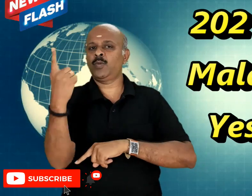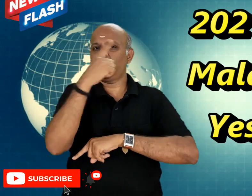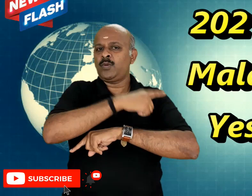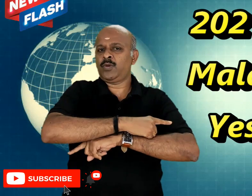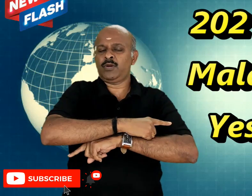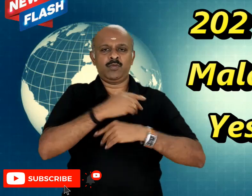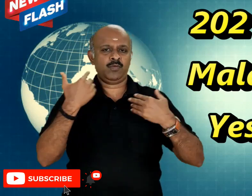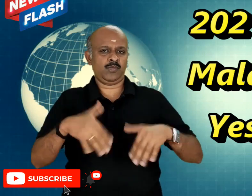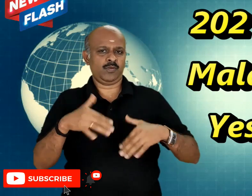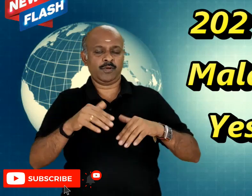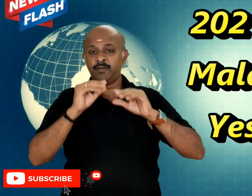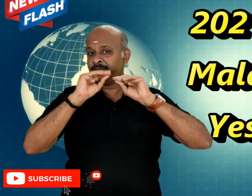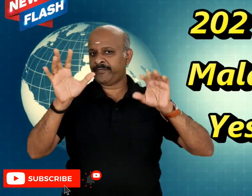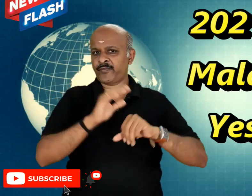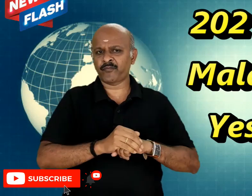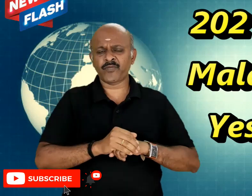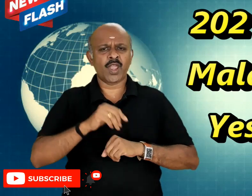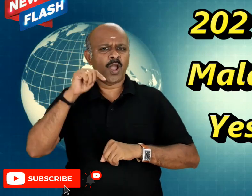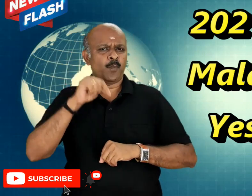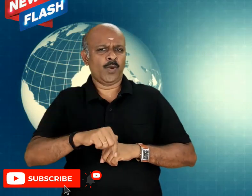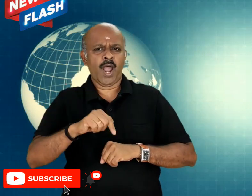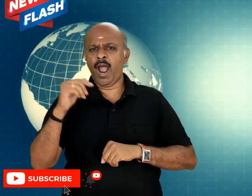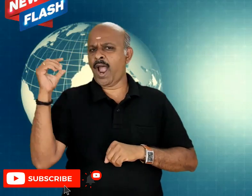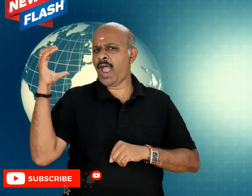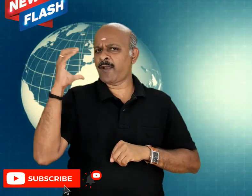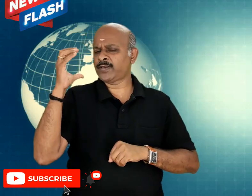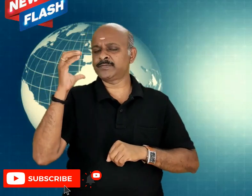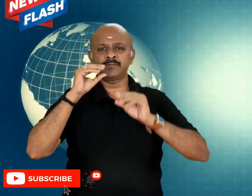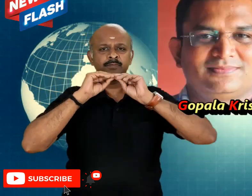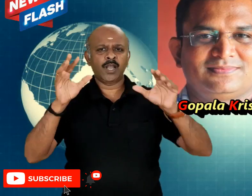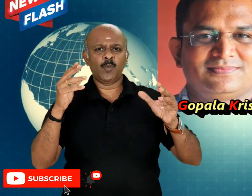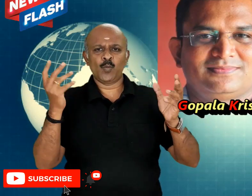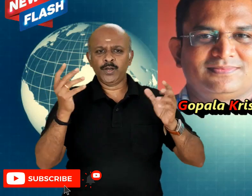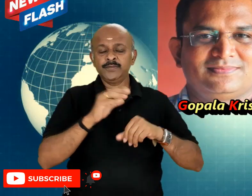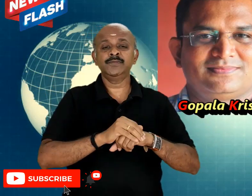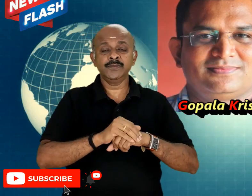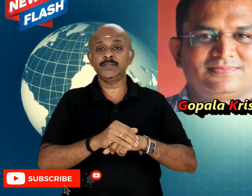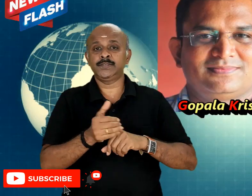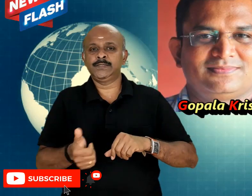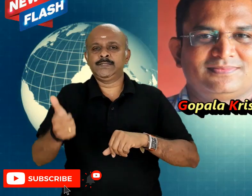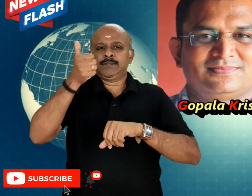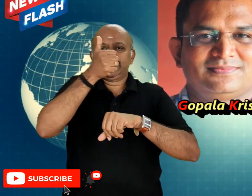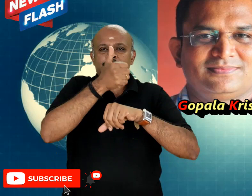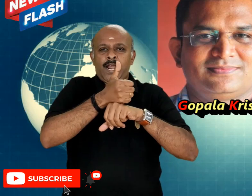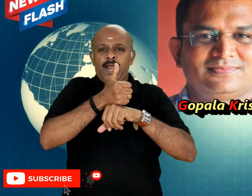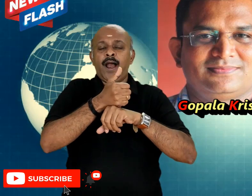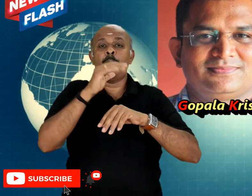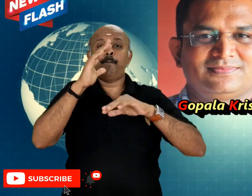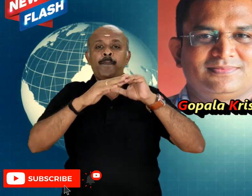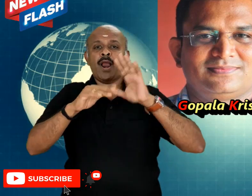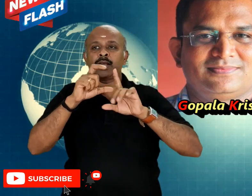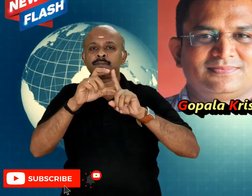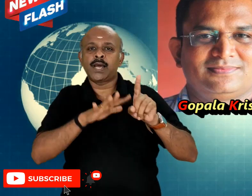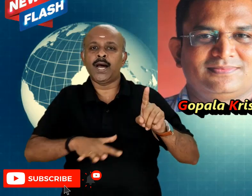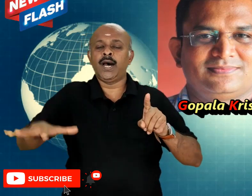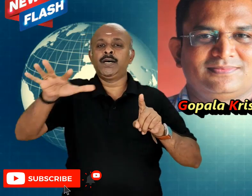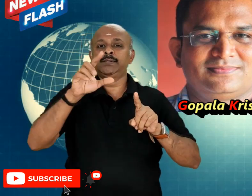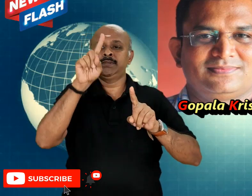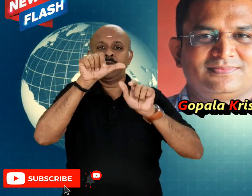and today afternoon these two high officials like Gopala Krishnan and Abdul Karim